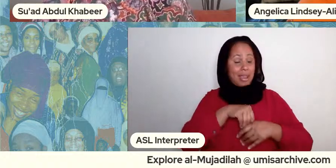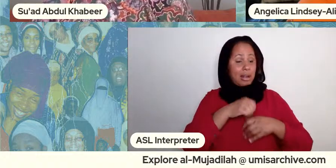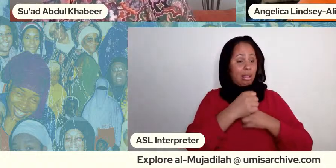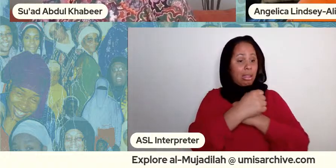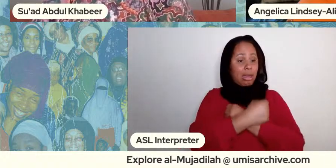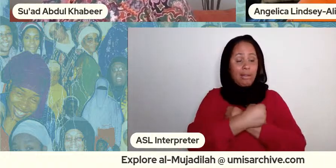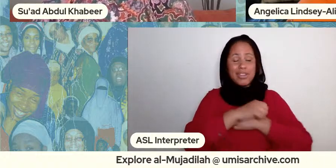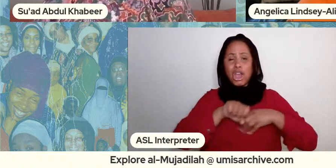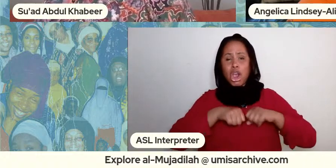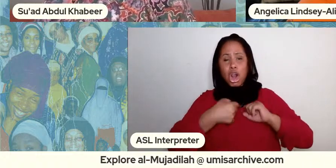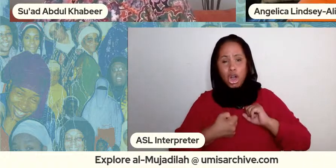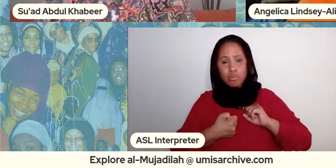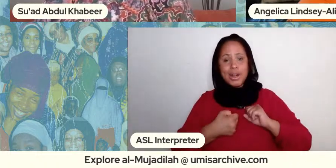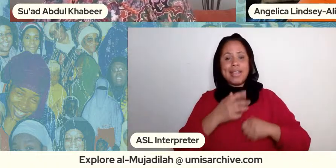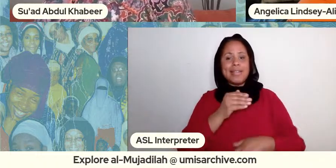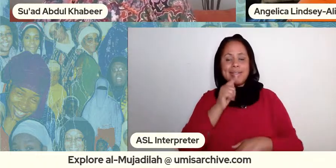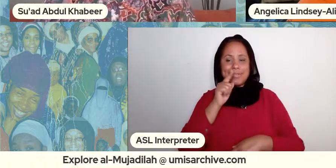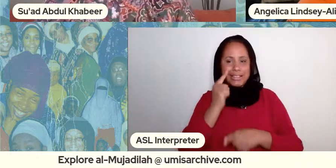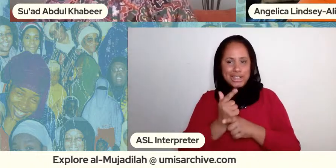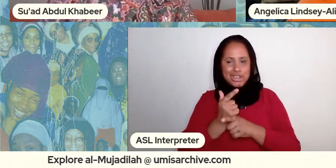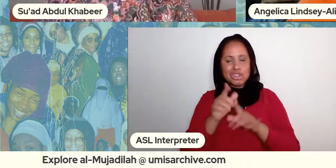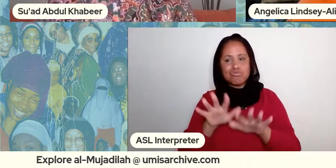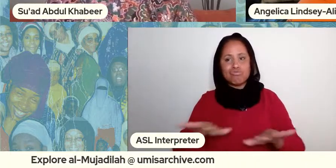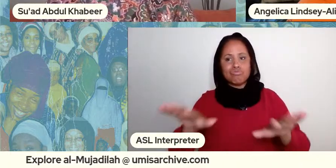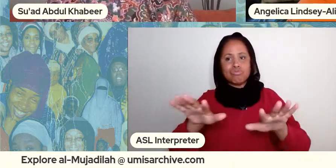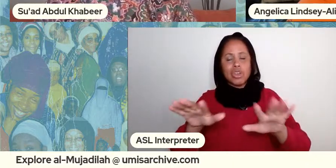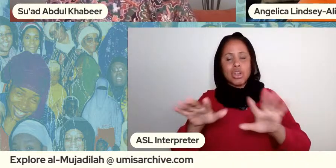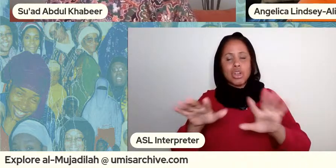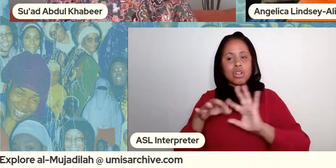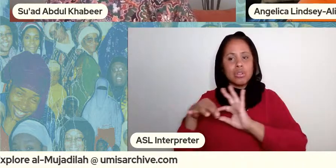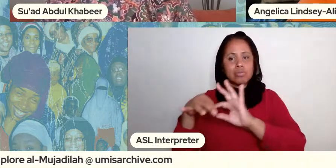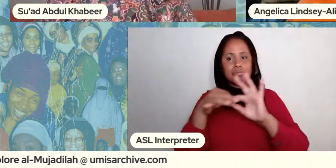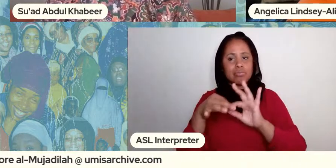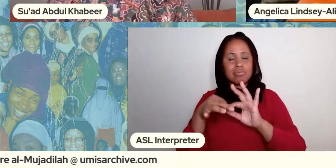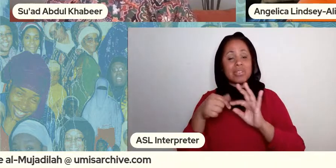and so i want to kind of give everyone a little bit of background how we got to this theme or how